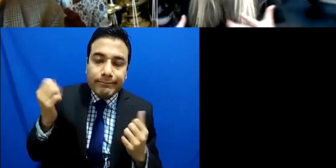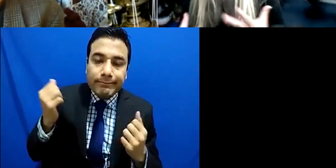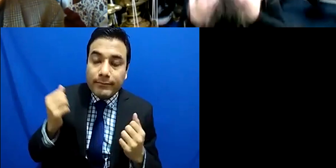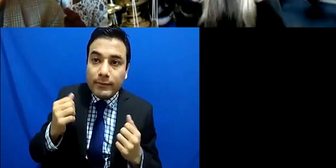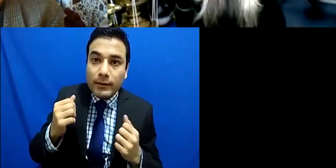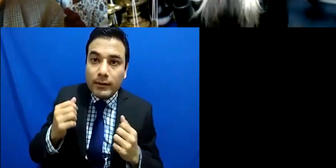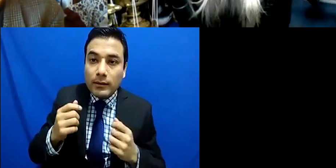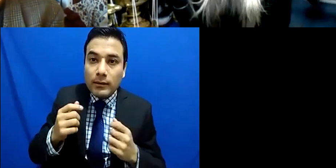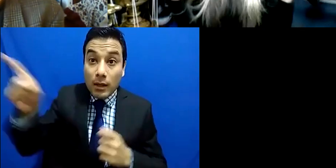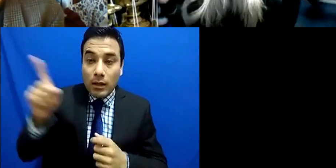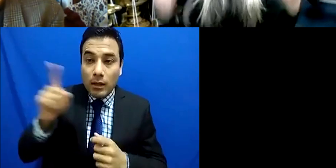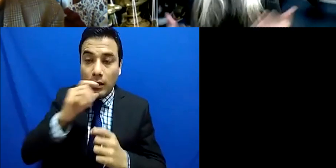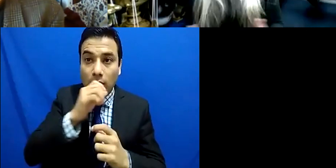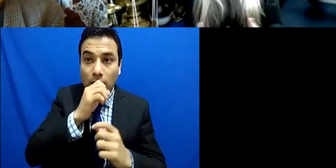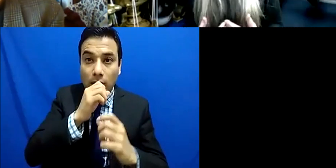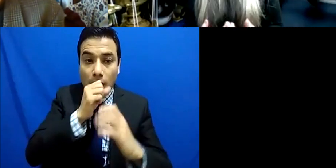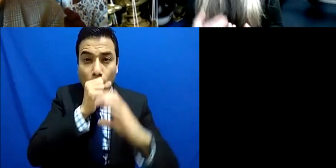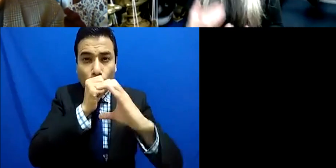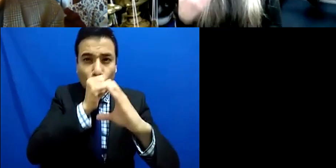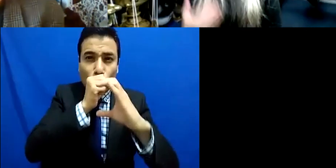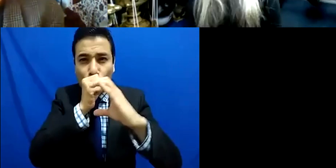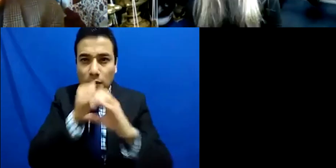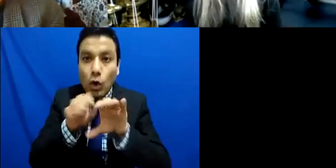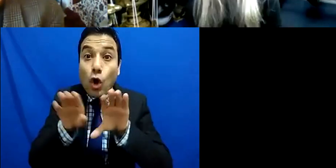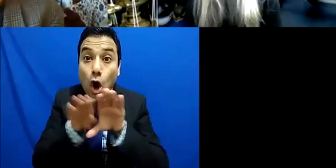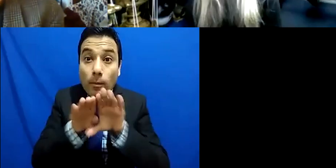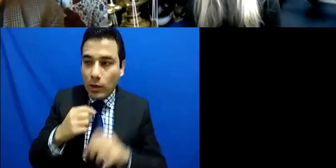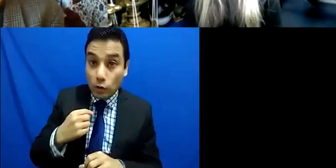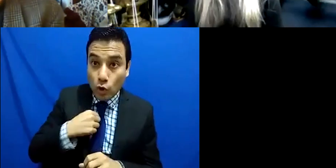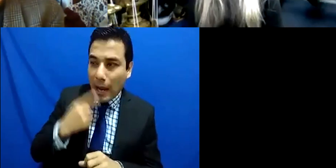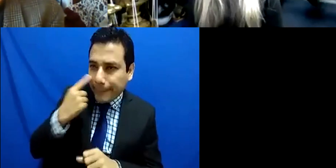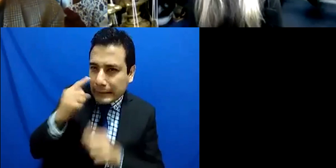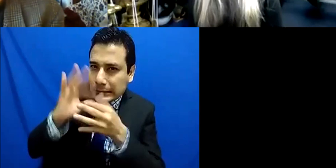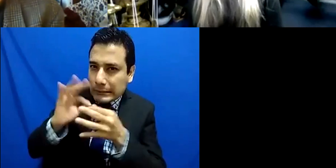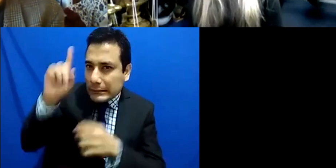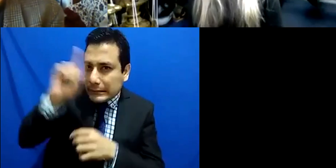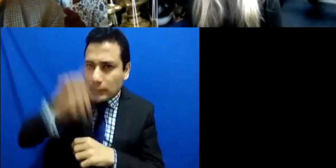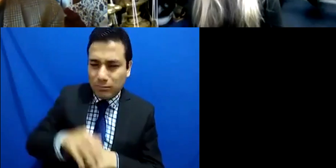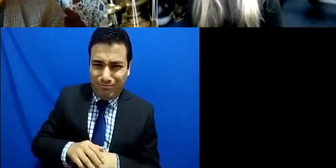listening is all about because then the sense of trust will come in and that's absolutely crucial